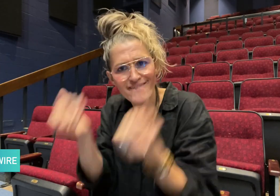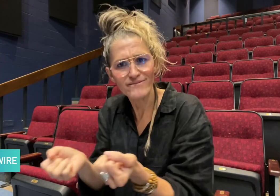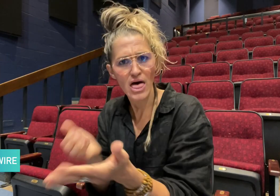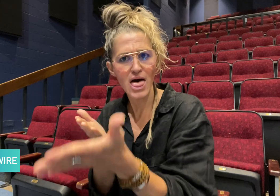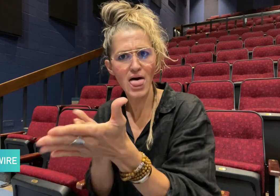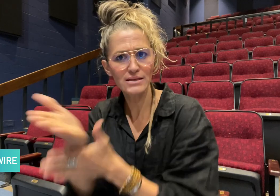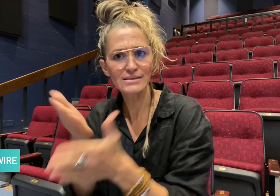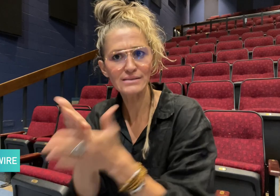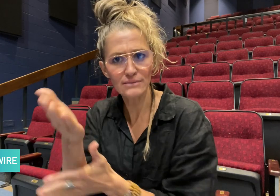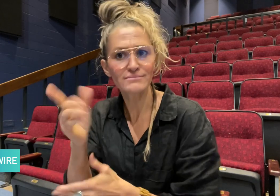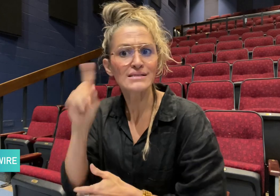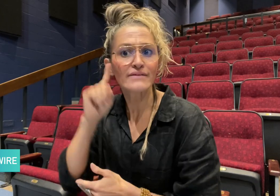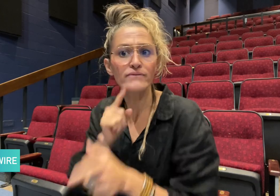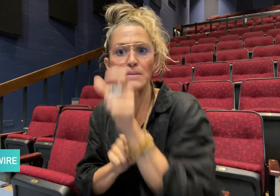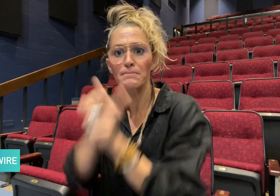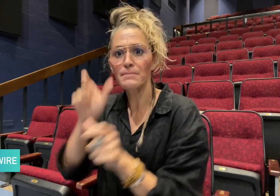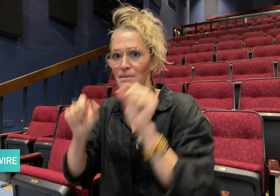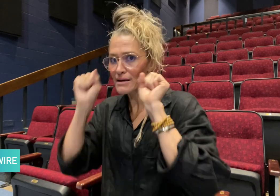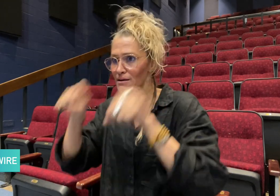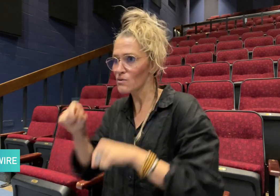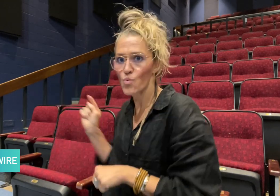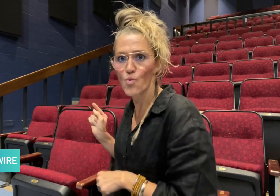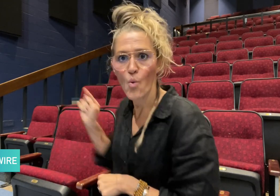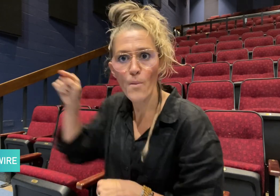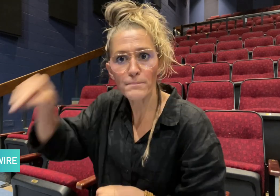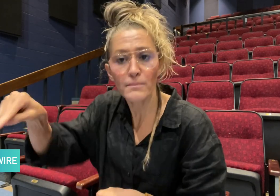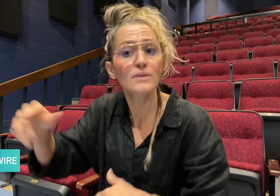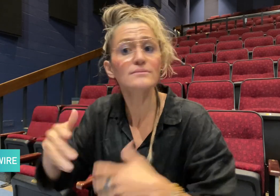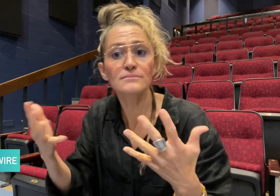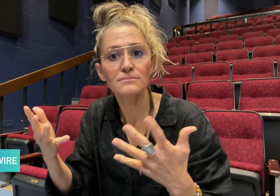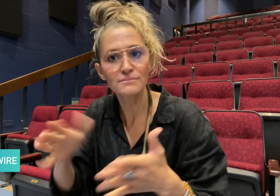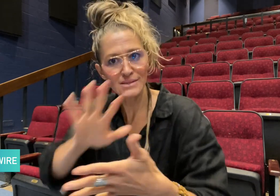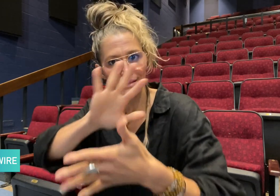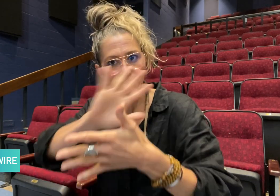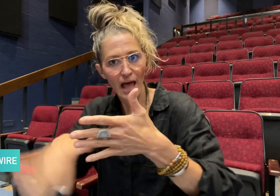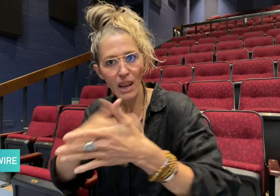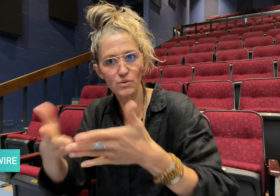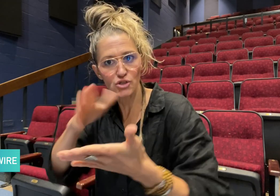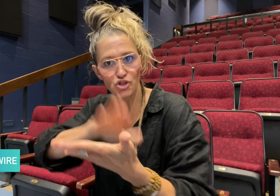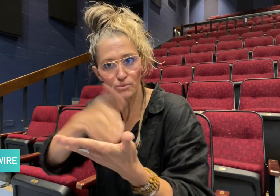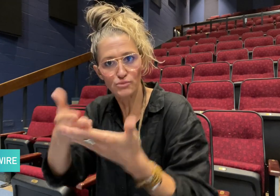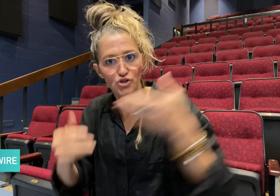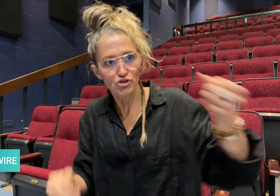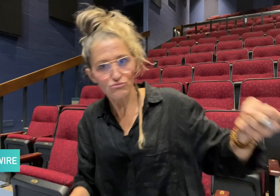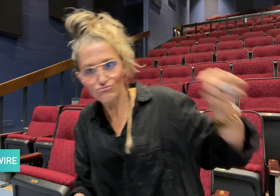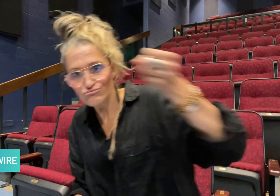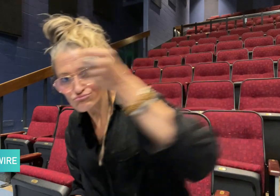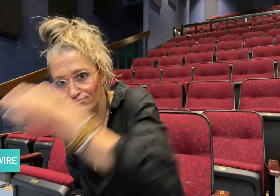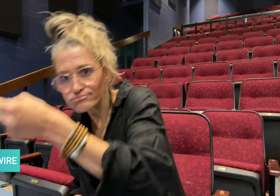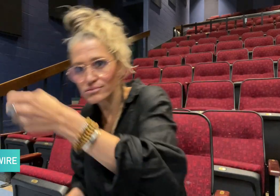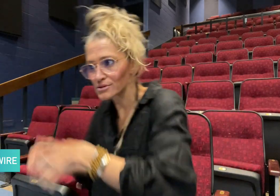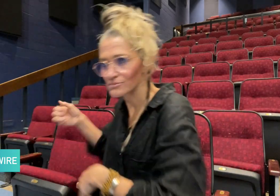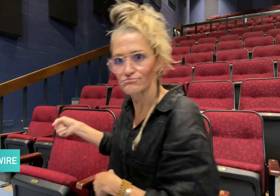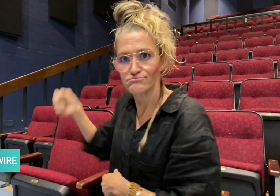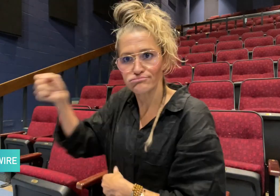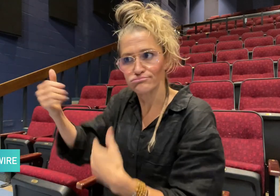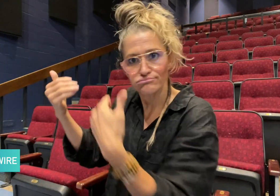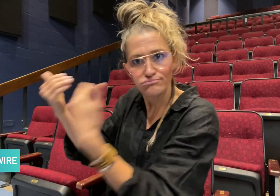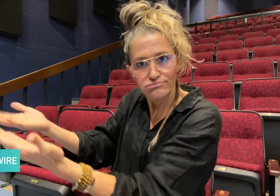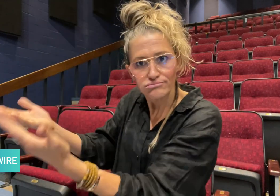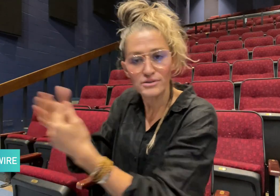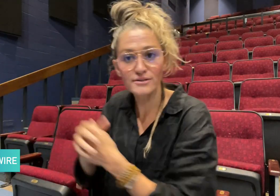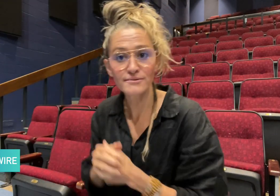access for Deaf people through sign language interpreters.